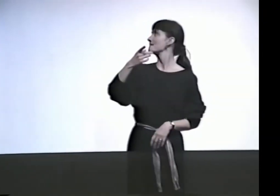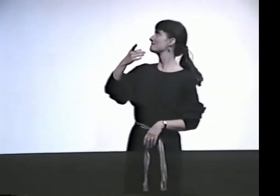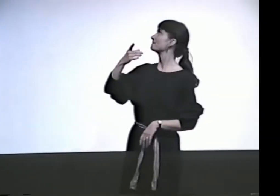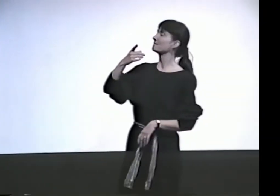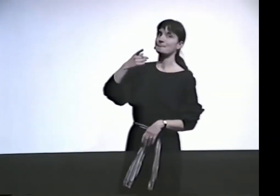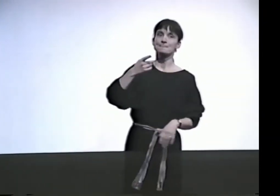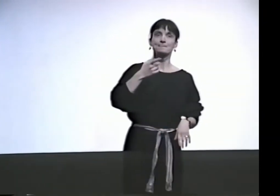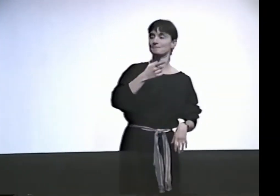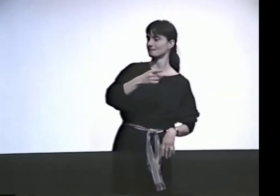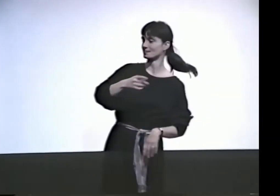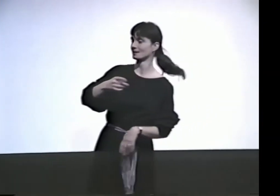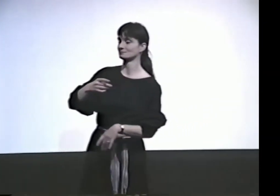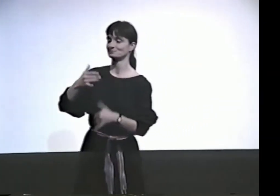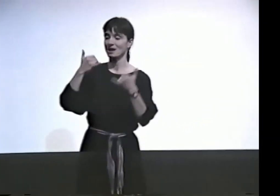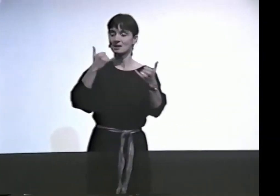OK, NOW...